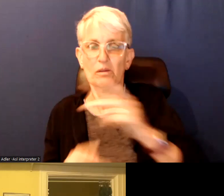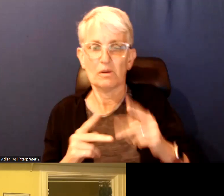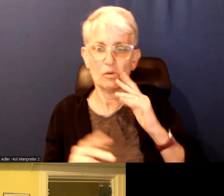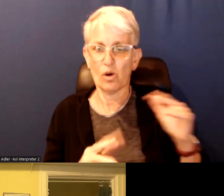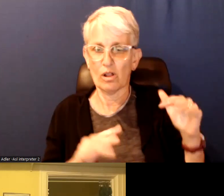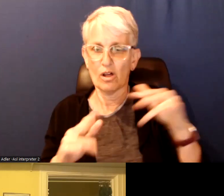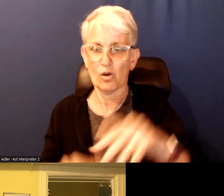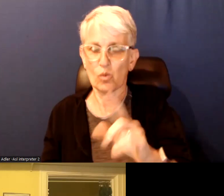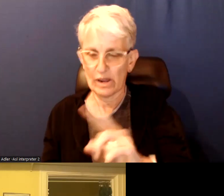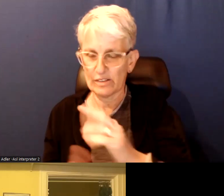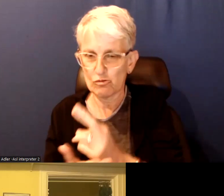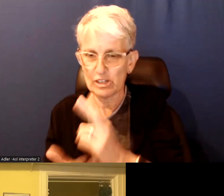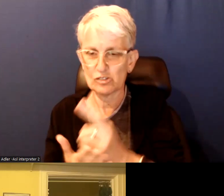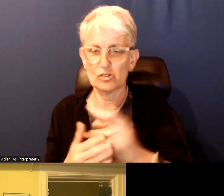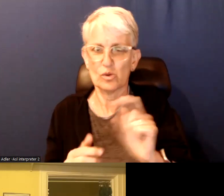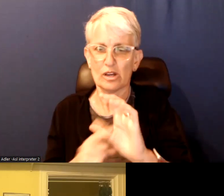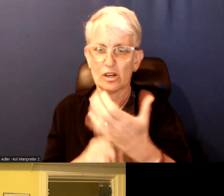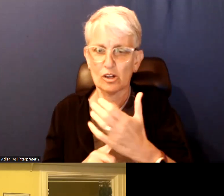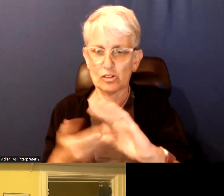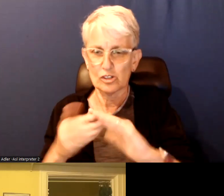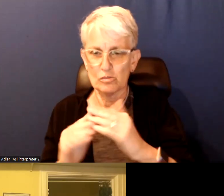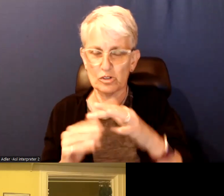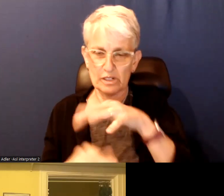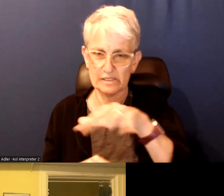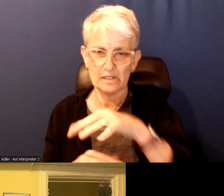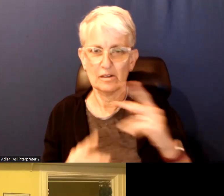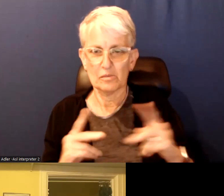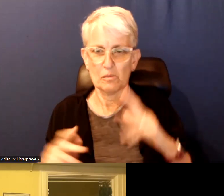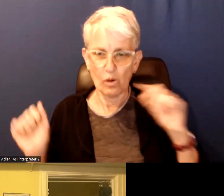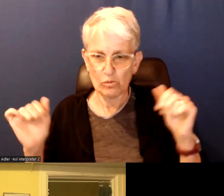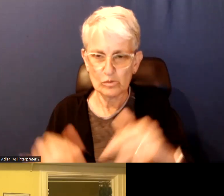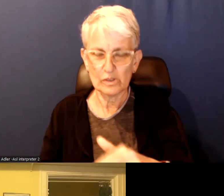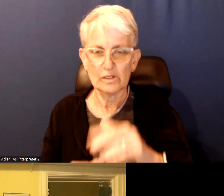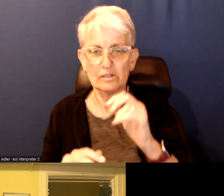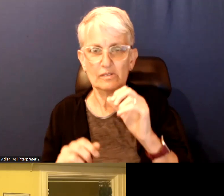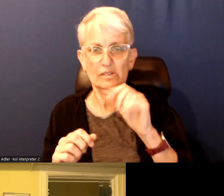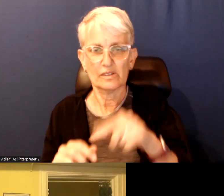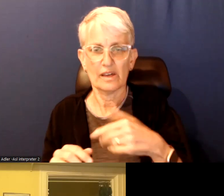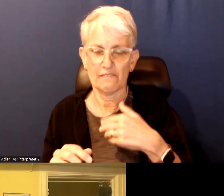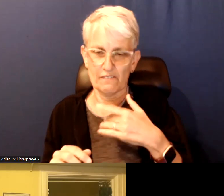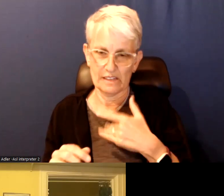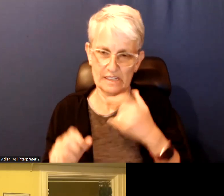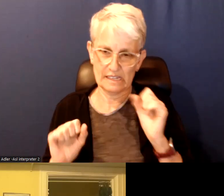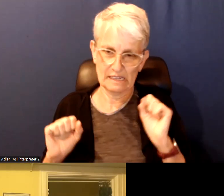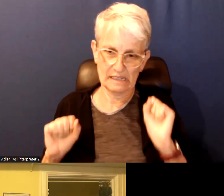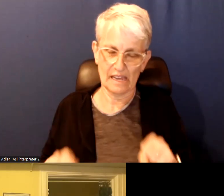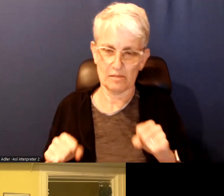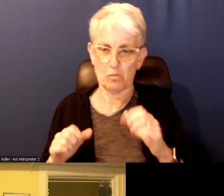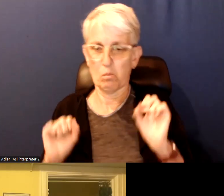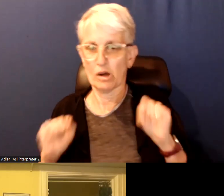People, where there are cultural communities. People come where they believe they have a chance at a job.